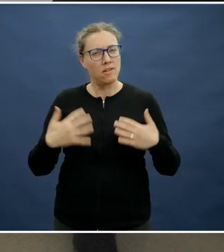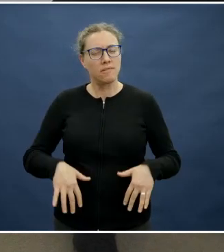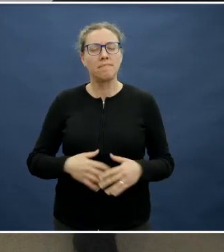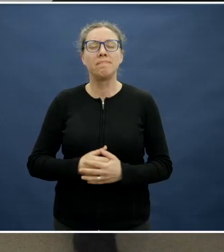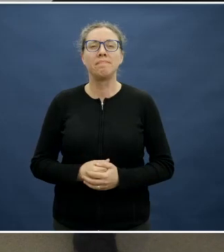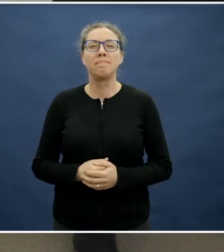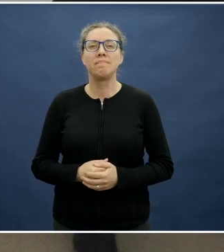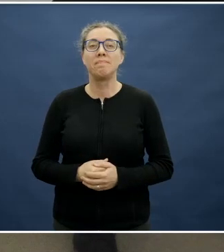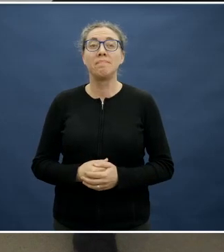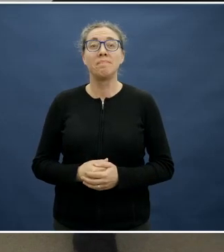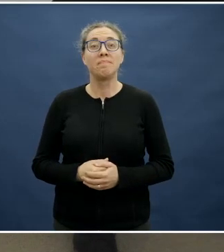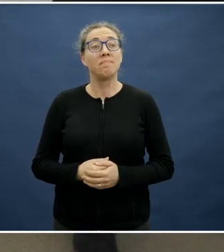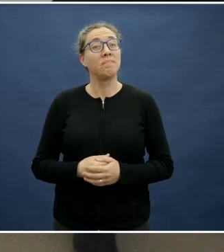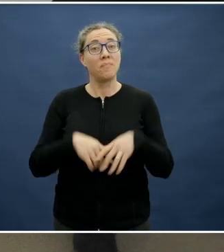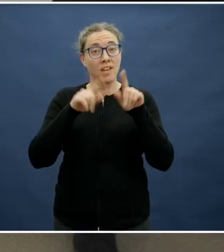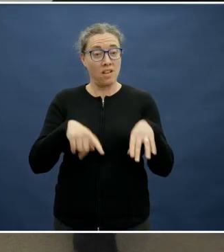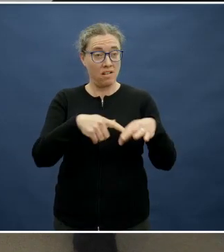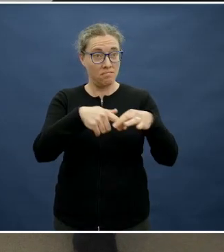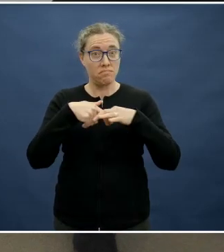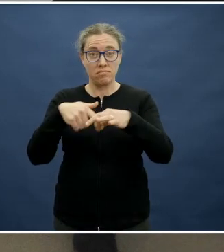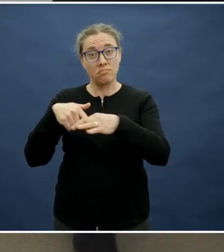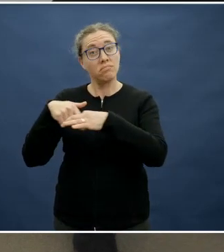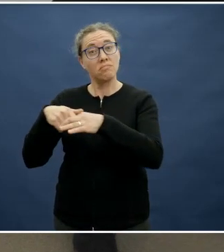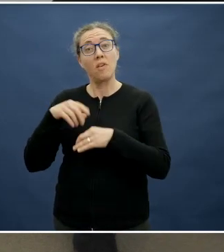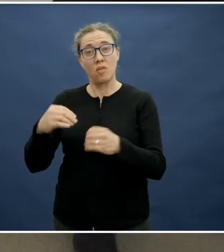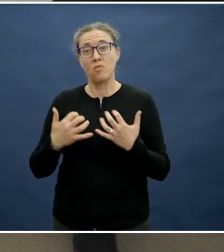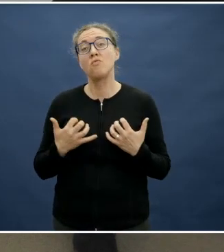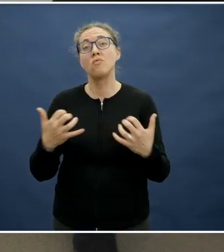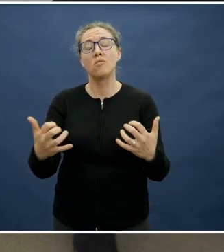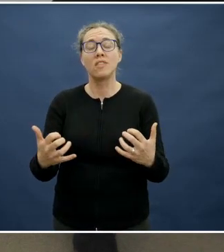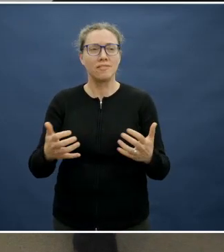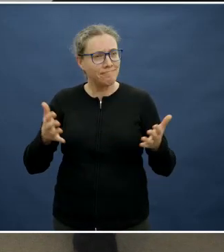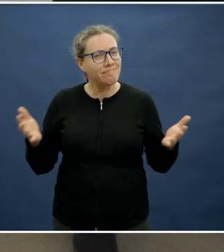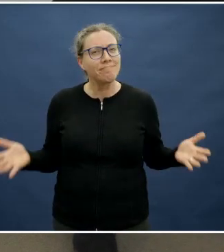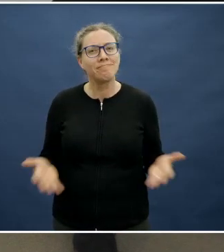We are starting to get some questions coming in from the audience and I would encourage everybody to keep sending your questions.